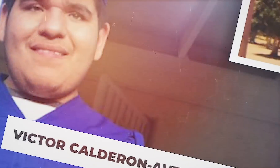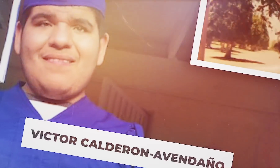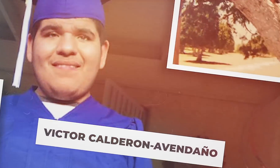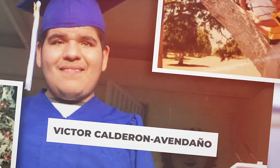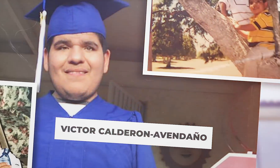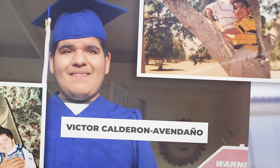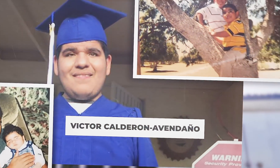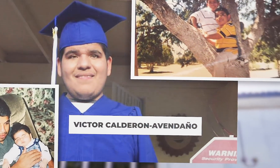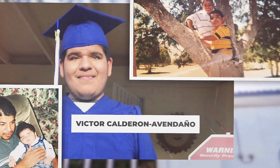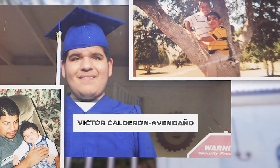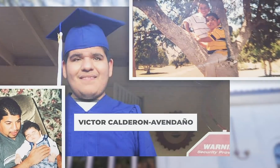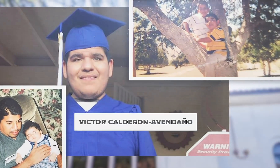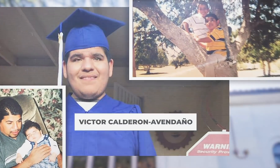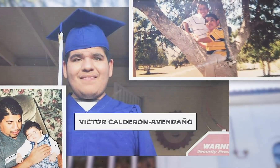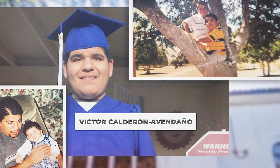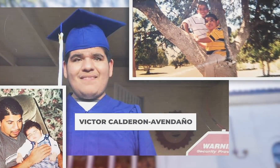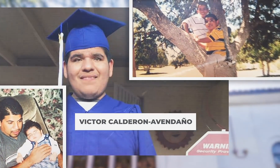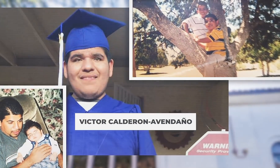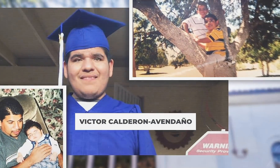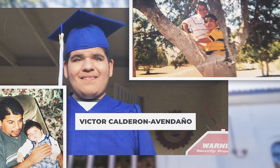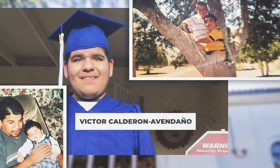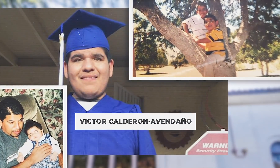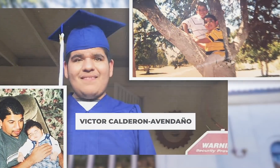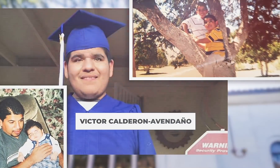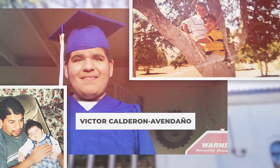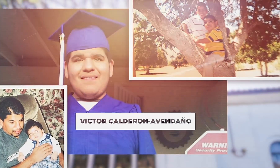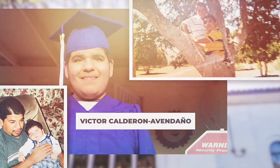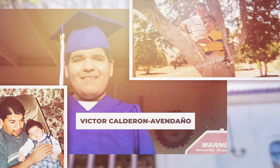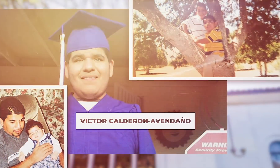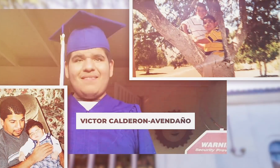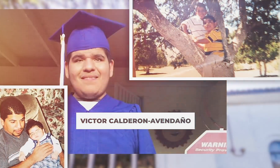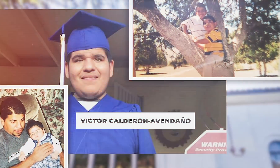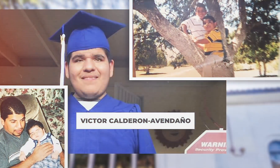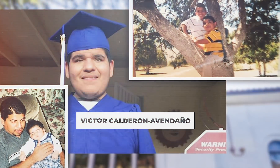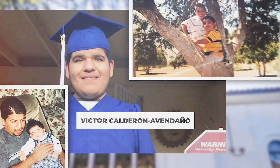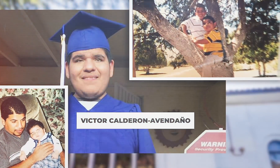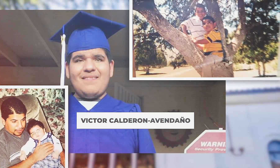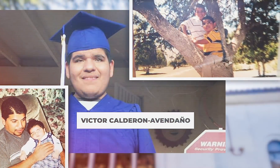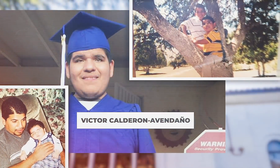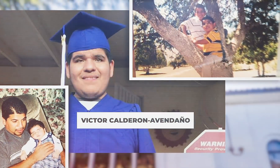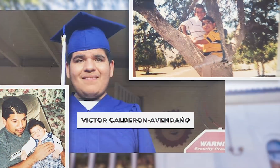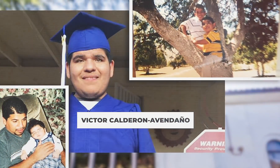NEXT, WE SEE VICTOR CALDERONE AVENDANO IN HIS CAP AND GOWN AND TWO BABY PICTURES.